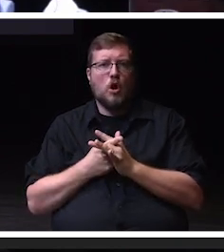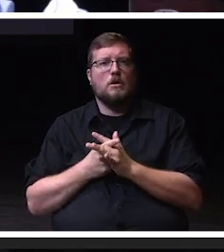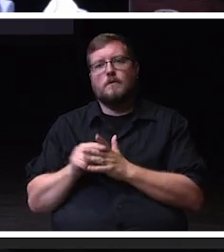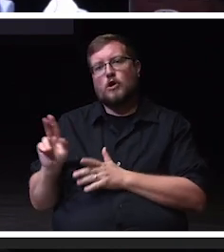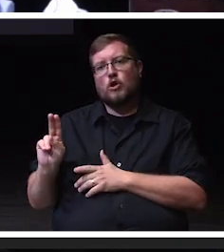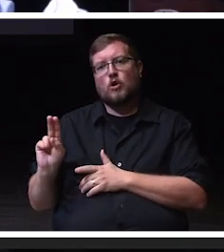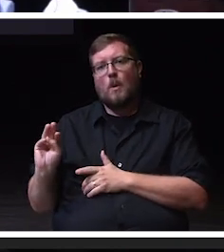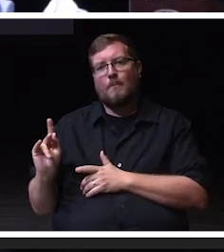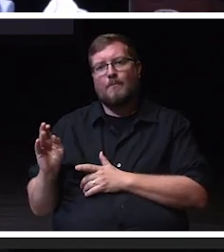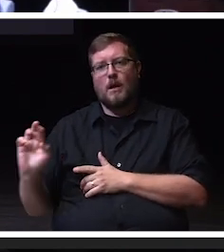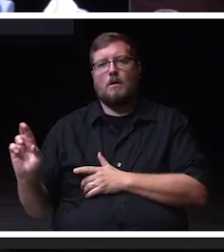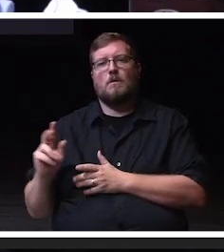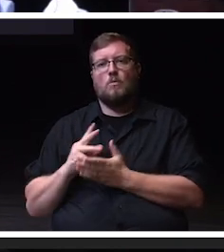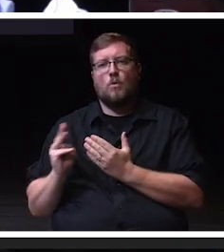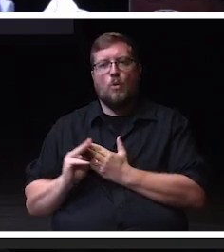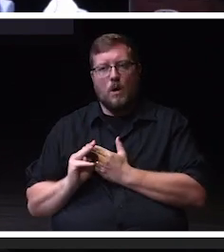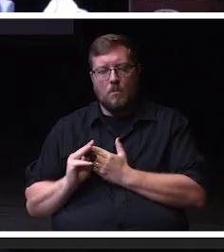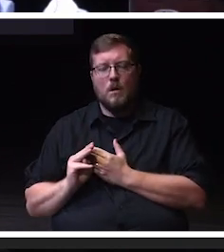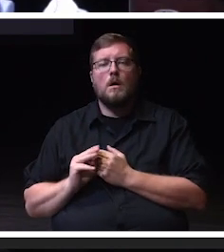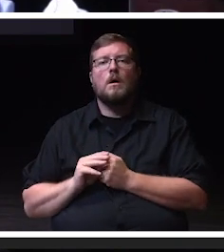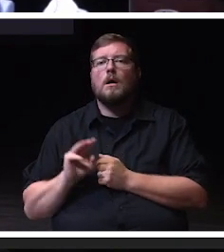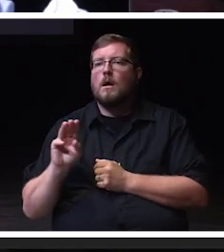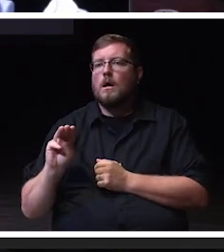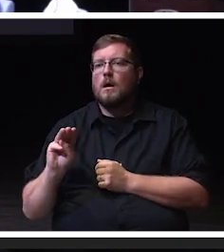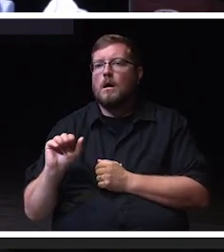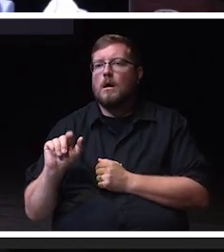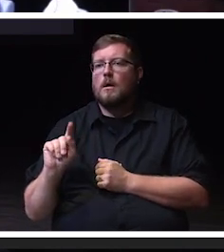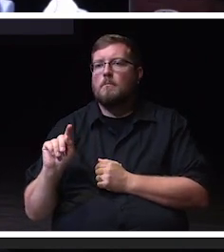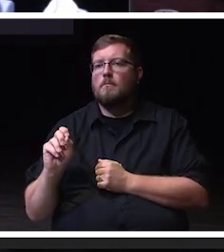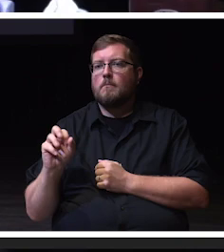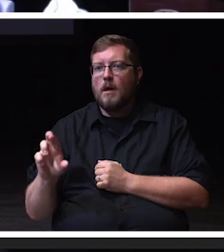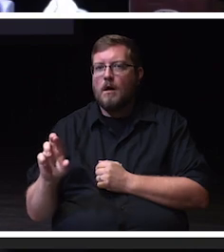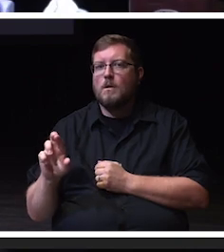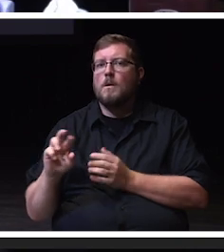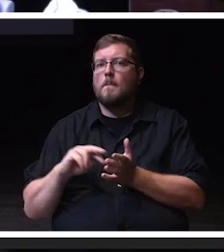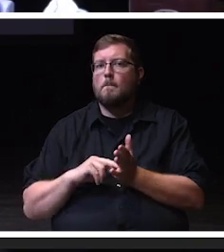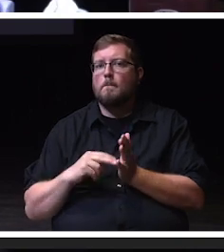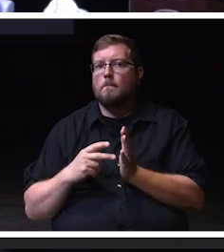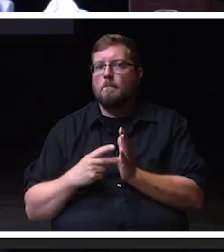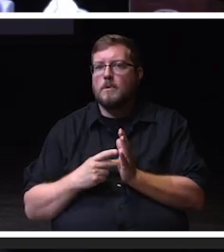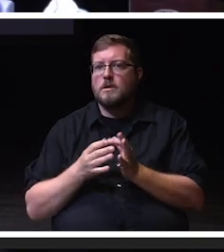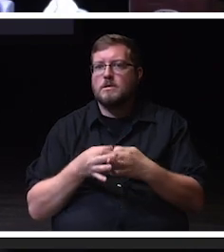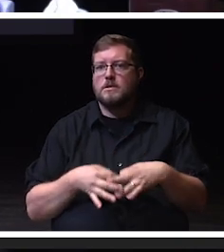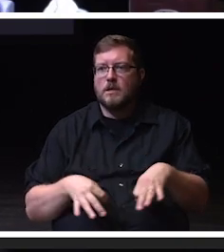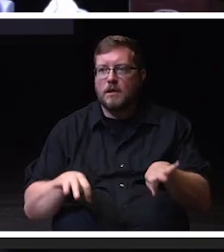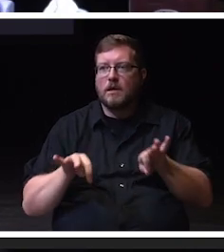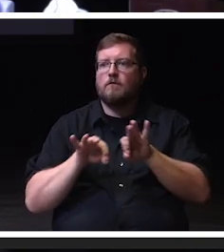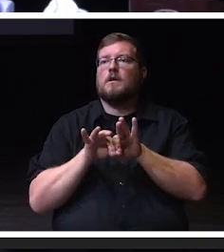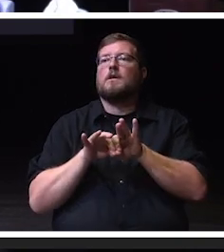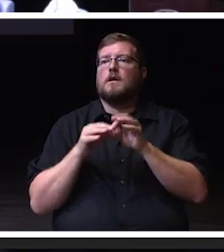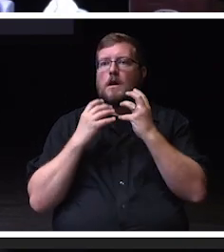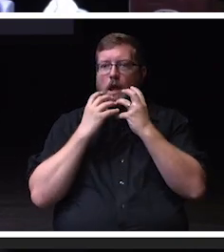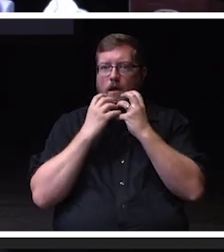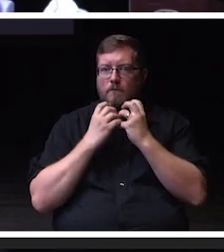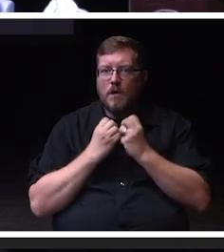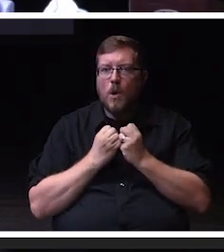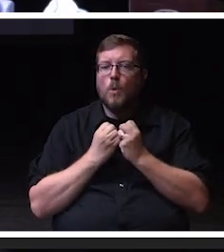So mattering is the general sense of being significant, valued and important in our relationships, work and life.